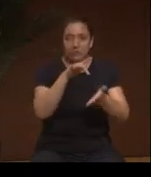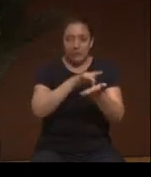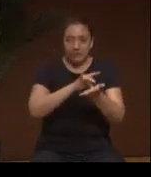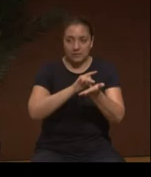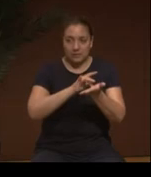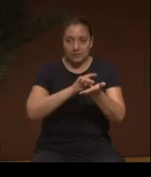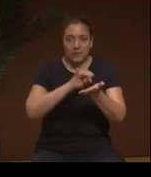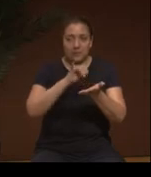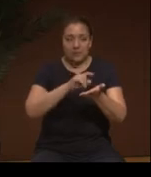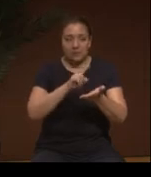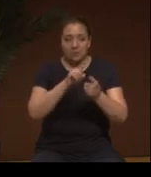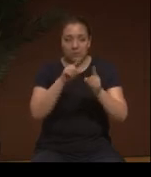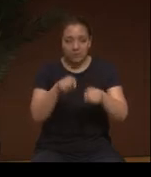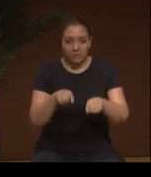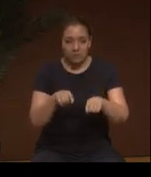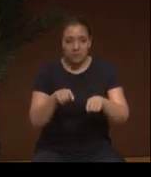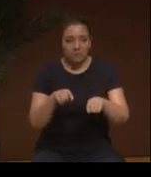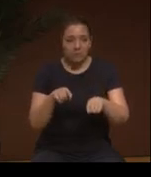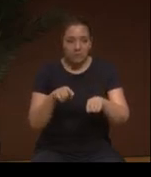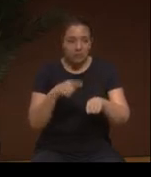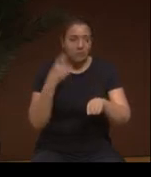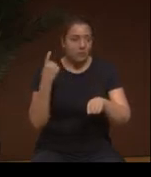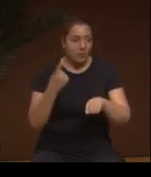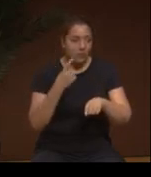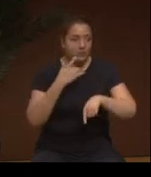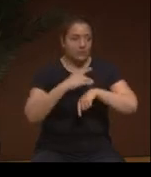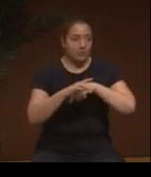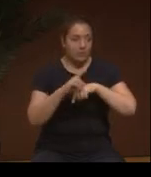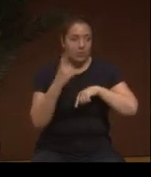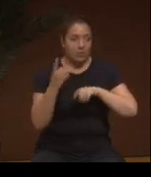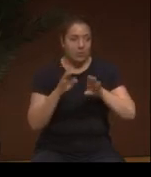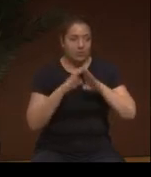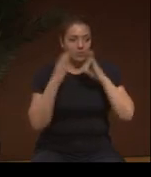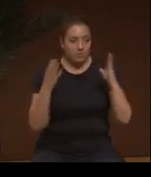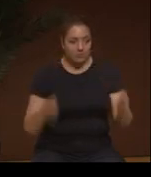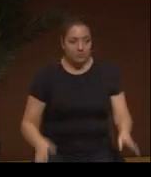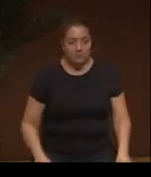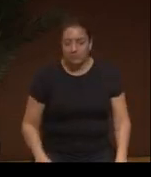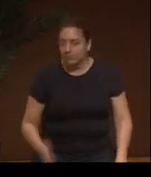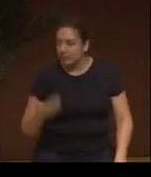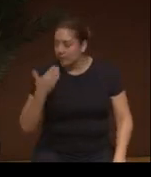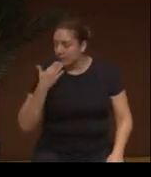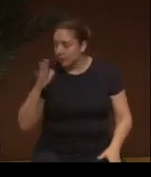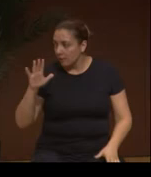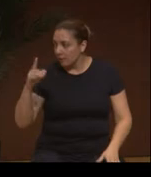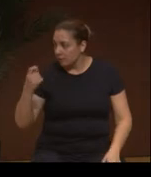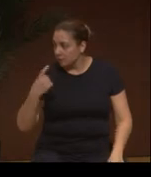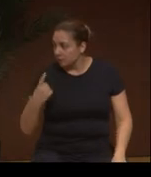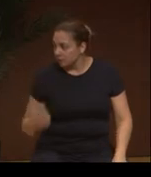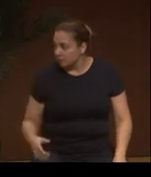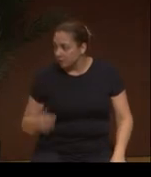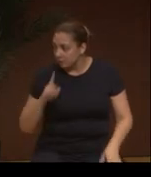And that's where you would go. And it was always open. Thank you for your question.